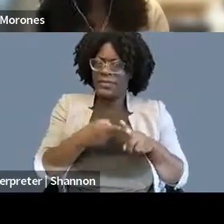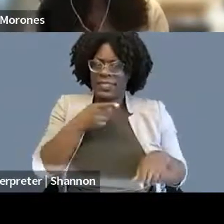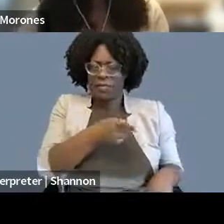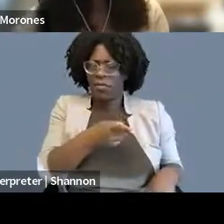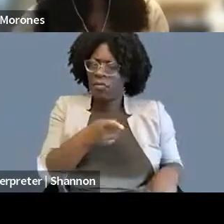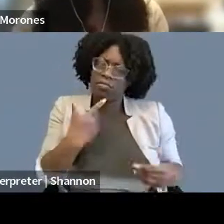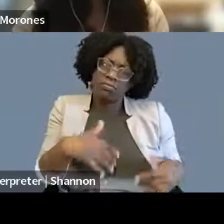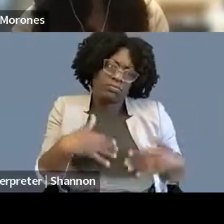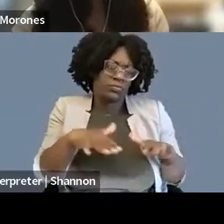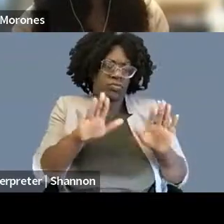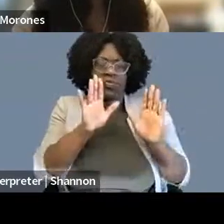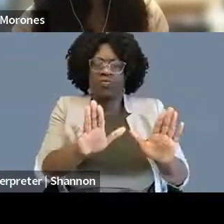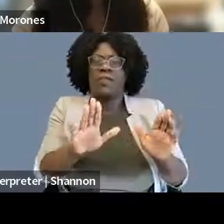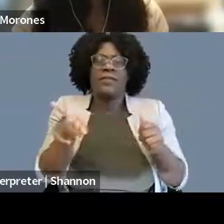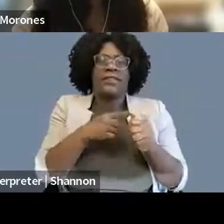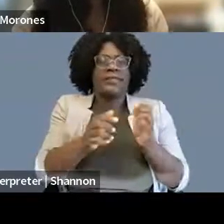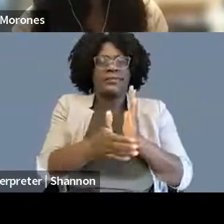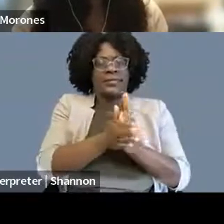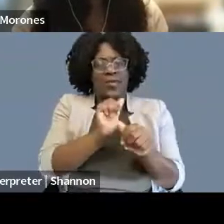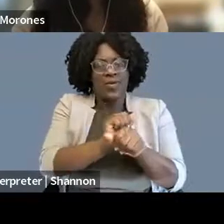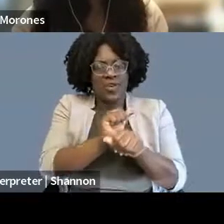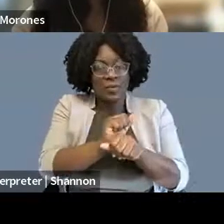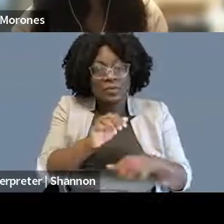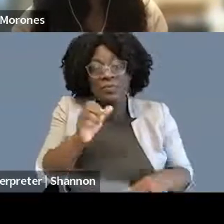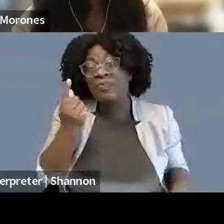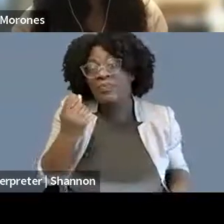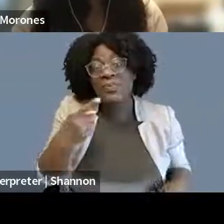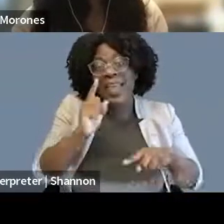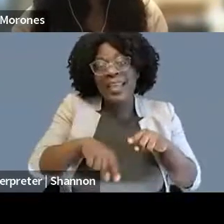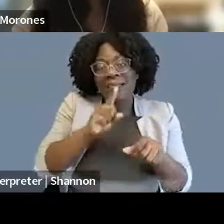I can't promise anything, but I'm always happy to make referrals for people.